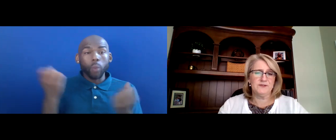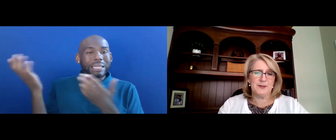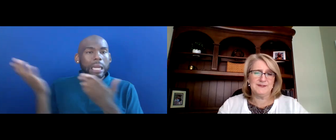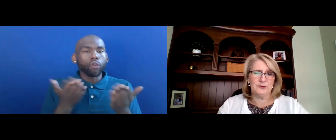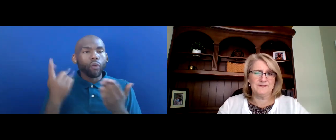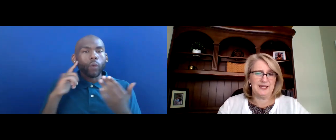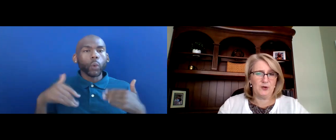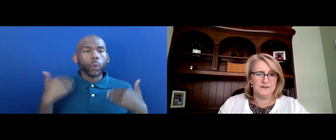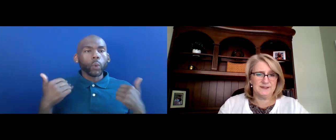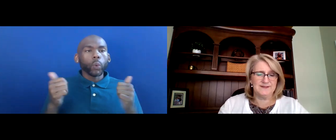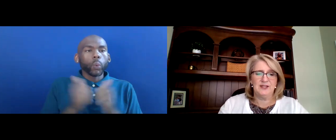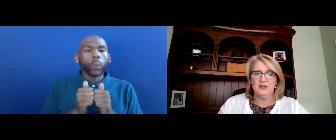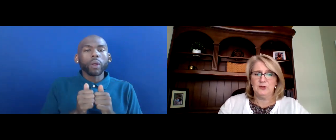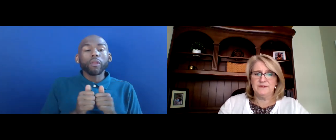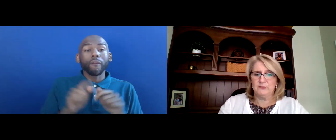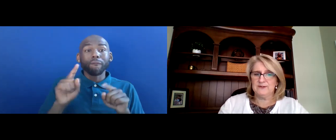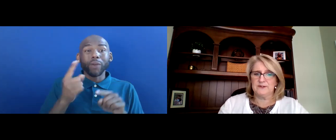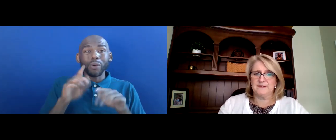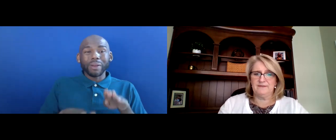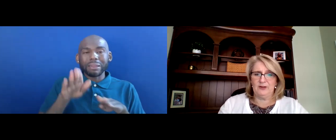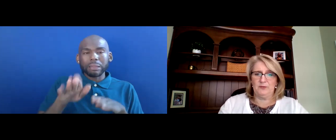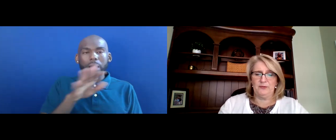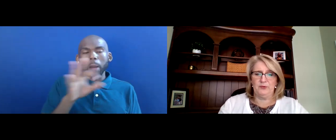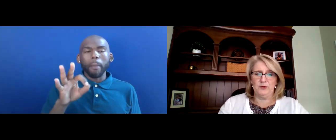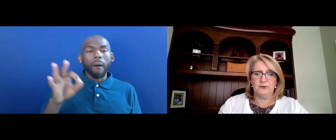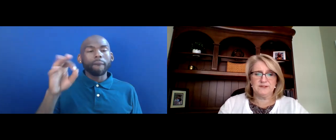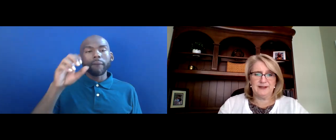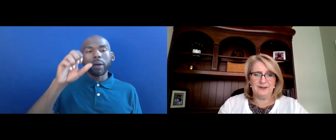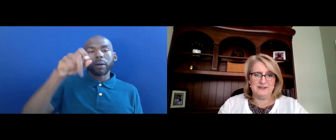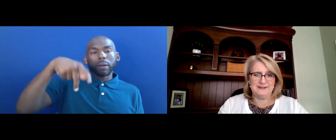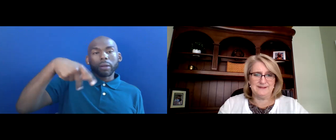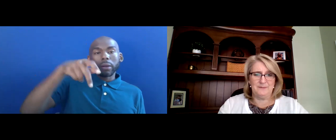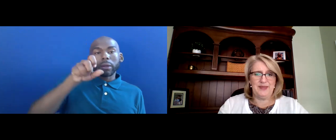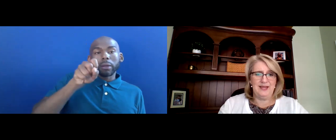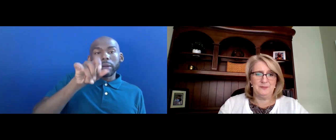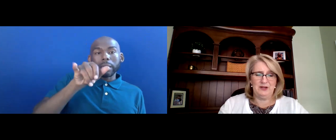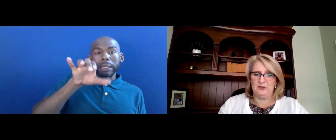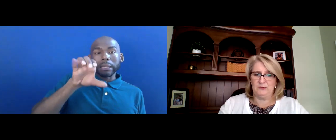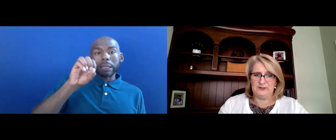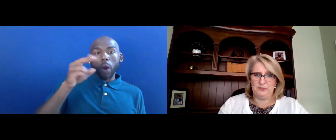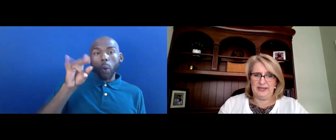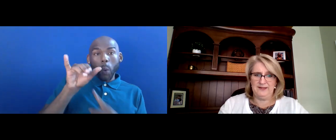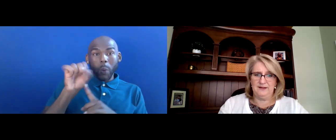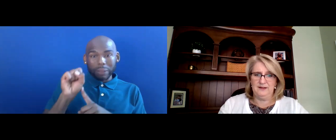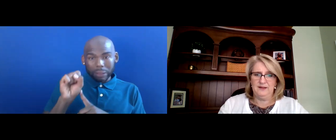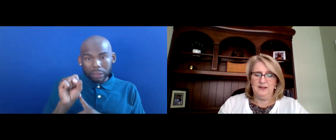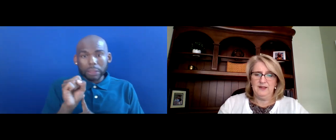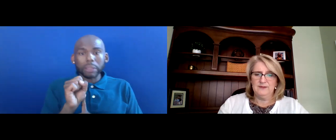WITH FIRST EPISODE OF PSYCHOSIS USING RESOURCES AVAILABLE THROUGH THE WORKFORCE DEVELOPMENT SYSTEM AND AMERICAN RESCUE PLAN.